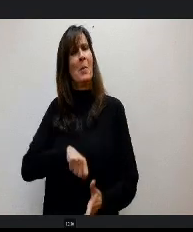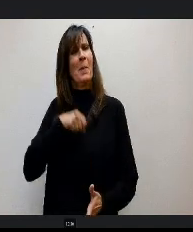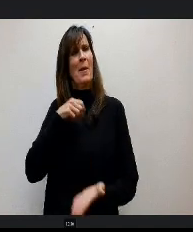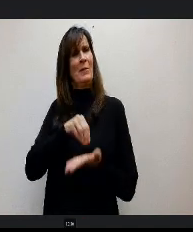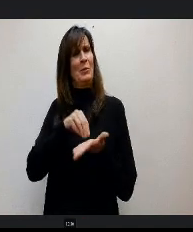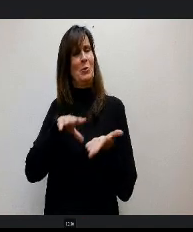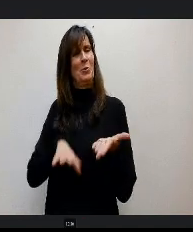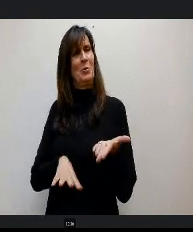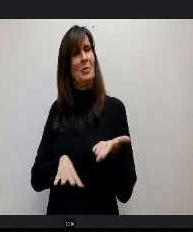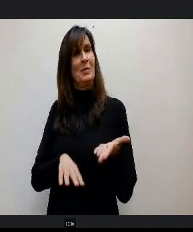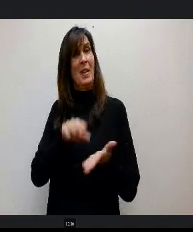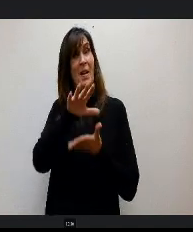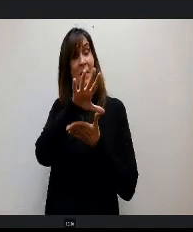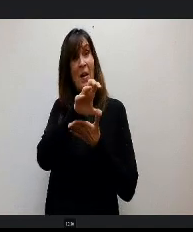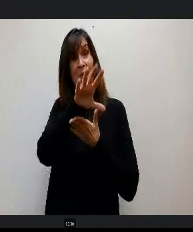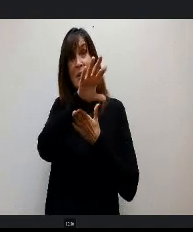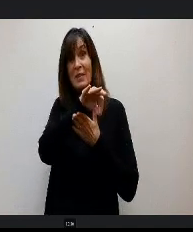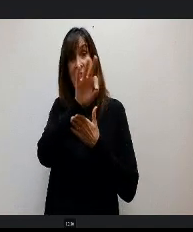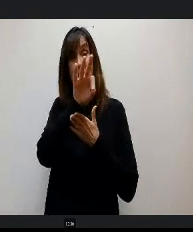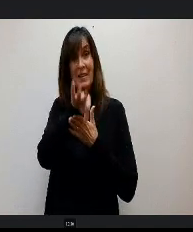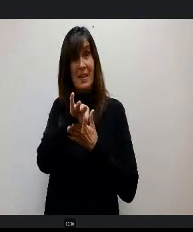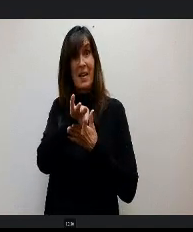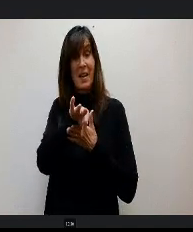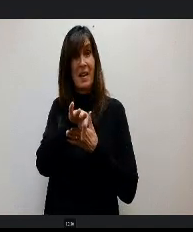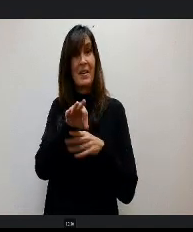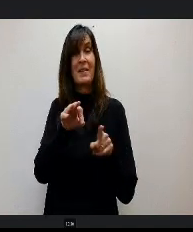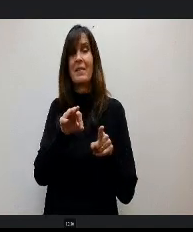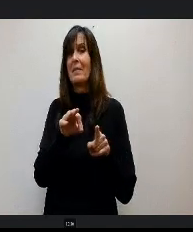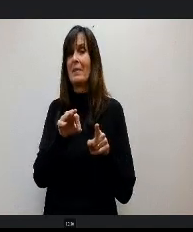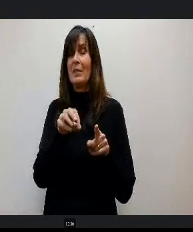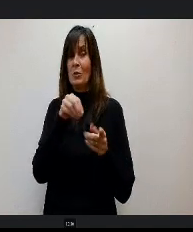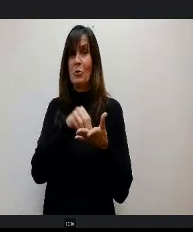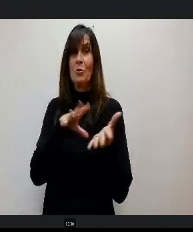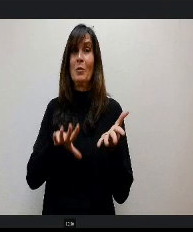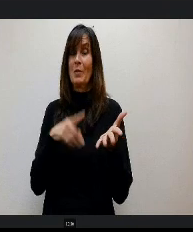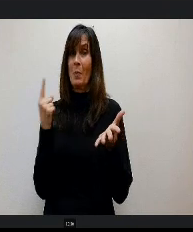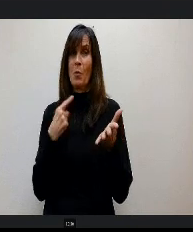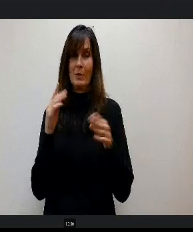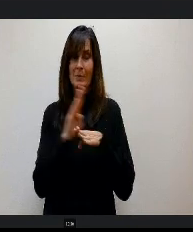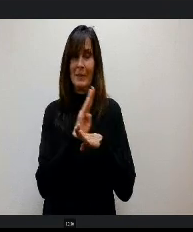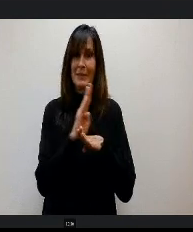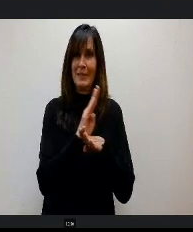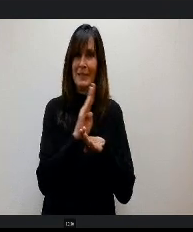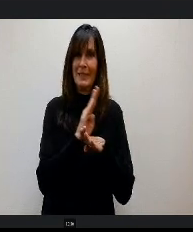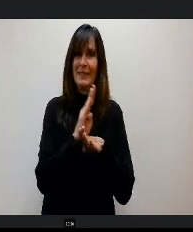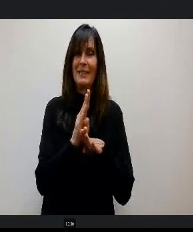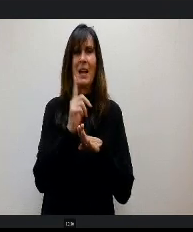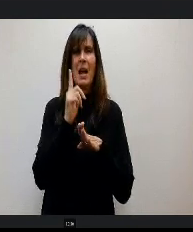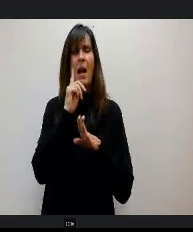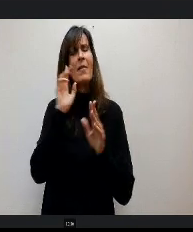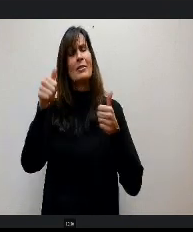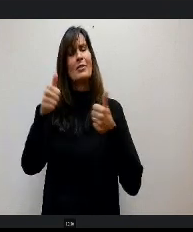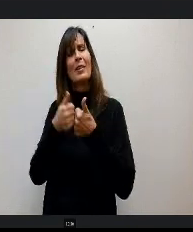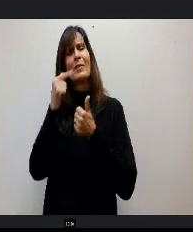said, 599 in my registrar, Kathy Messick always keeps me up to date. I made her a challenge of like 635 and then she was bragging